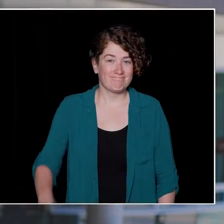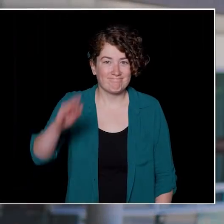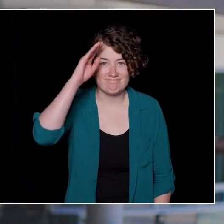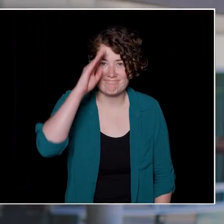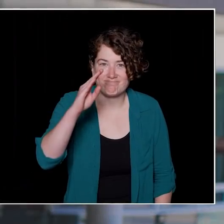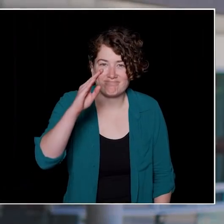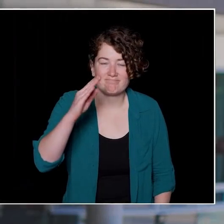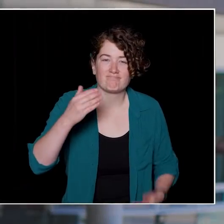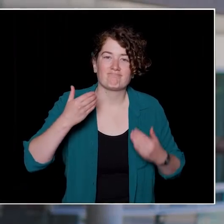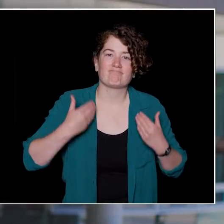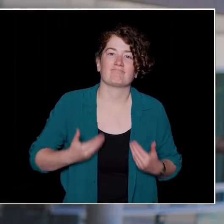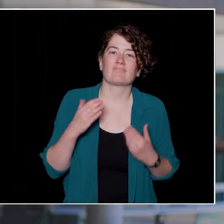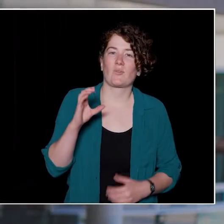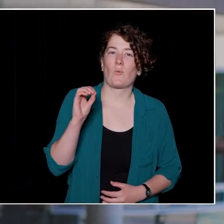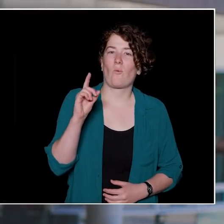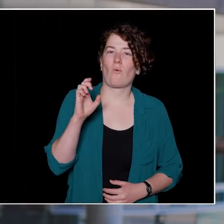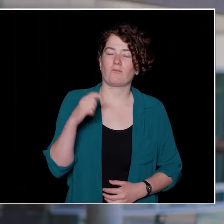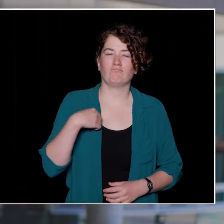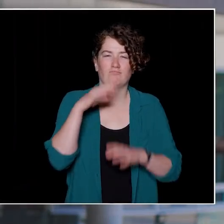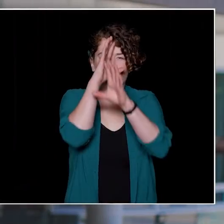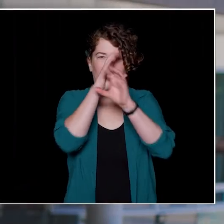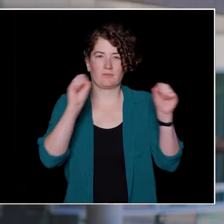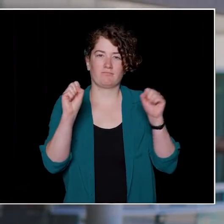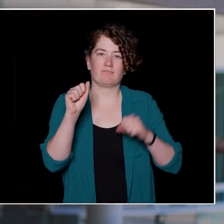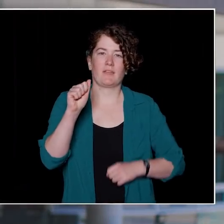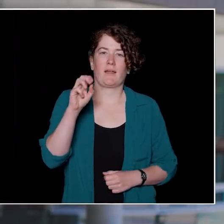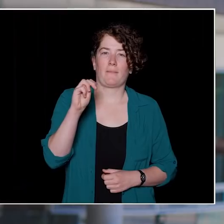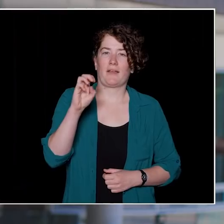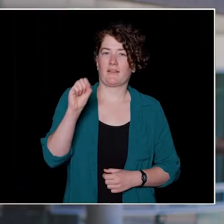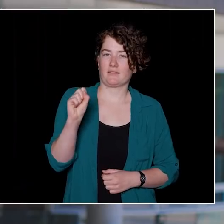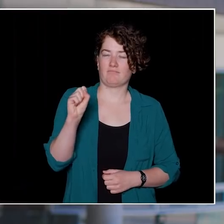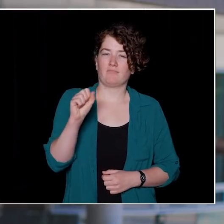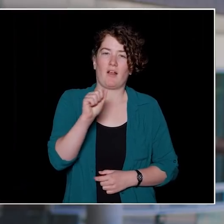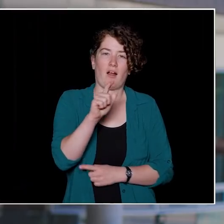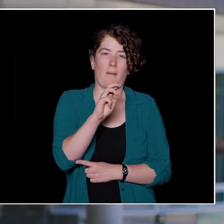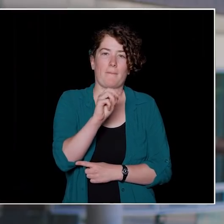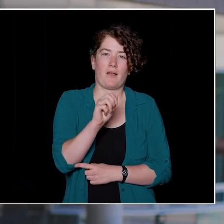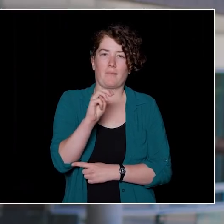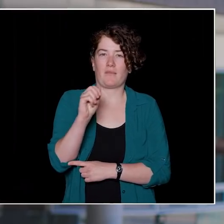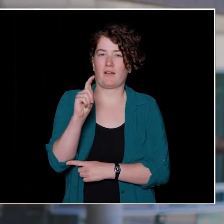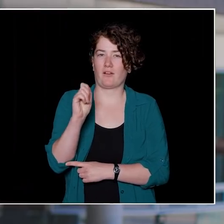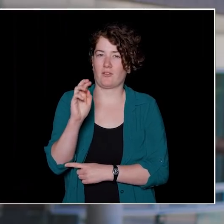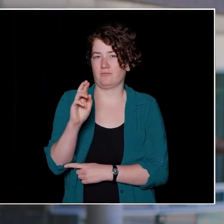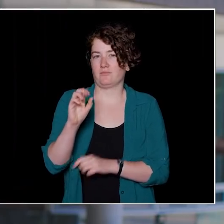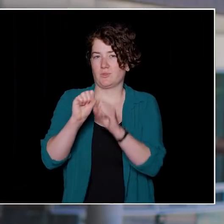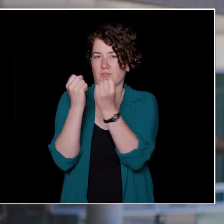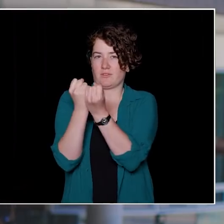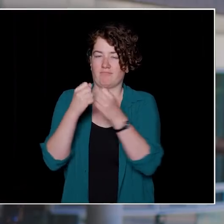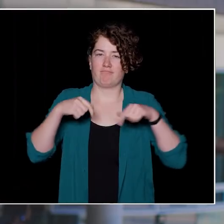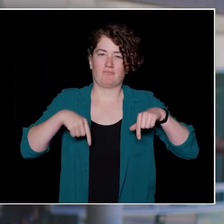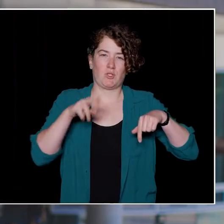Hey, everyone. My name is Cole and I'm the President of the Alma Mater Society or AMS, your student society at UBC Vancouver.